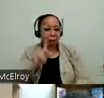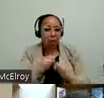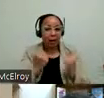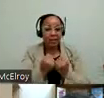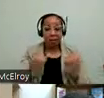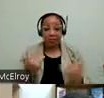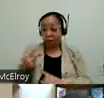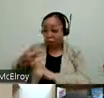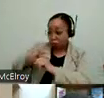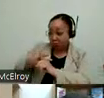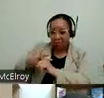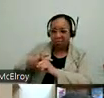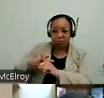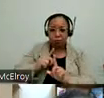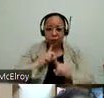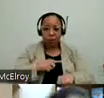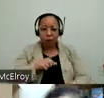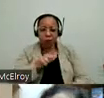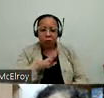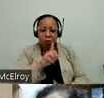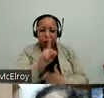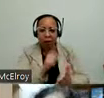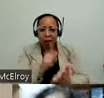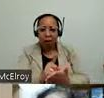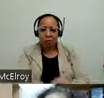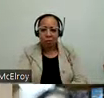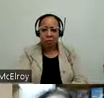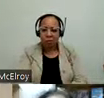within 24 hours. That's a huge efficiency right now. And also we